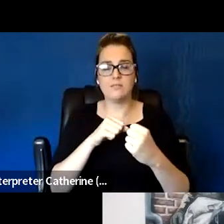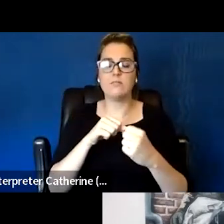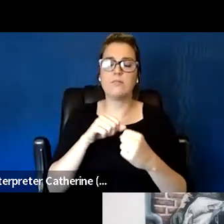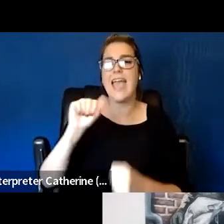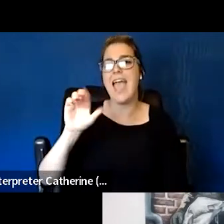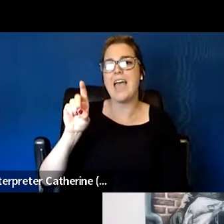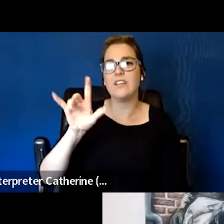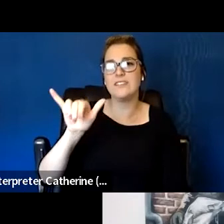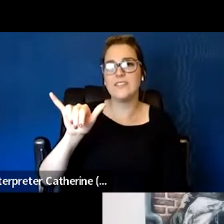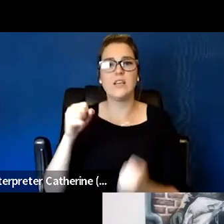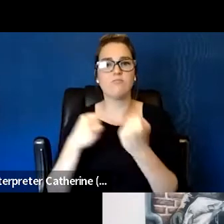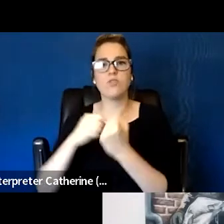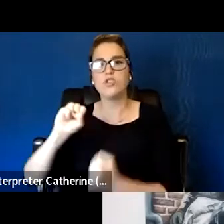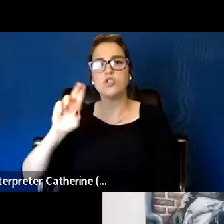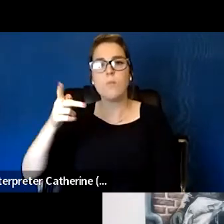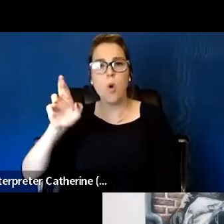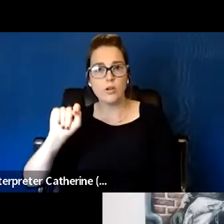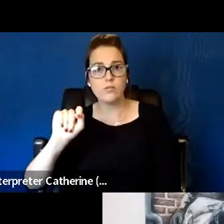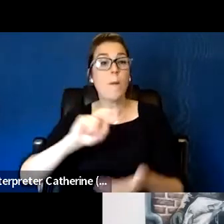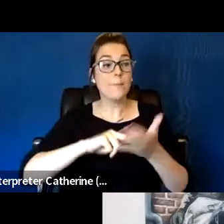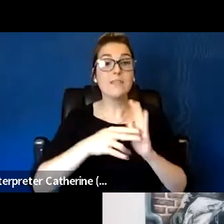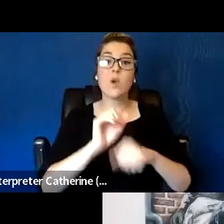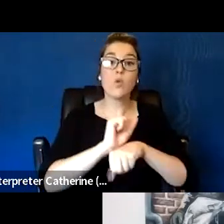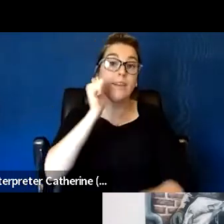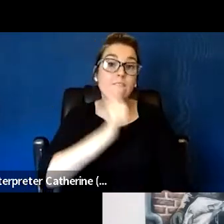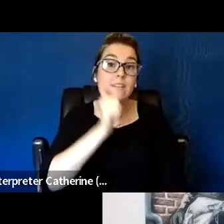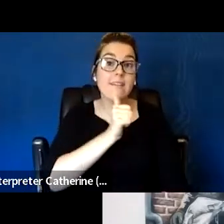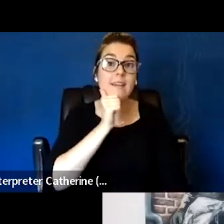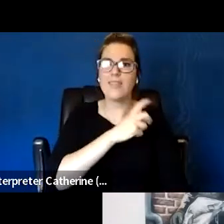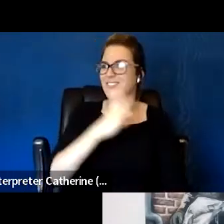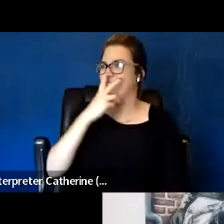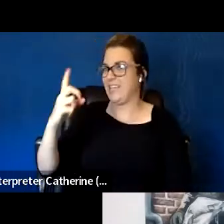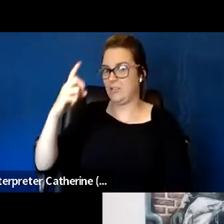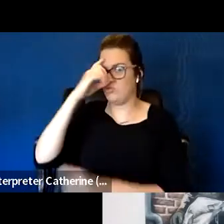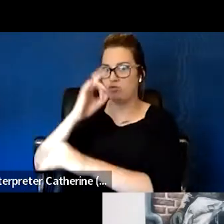in the work that they do every day. And we have to really pay attention to the signs